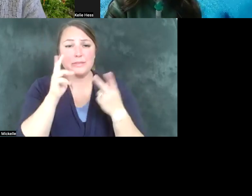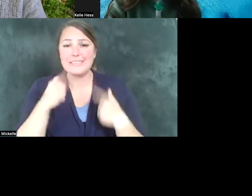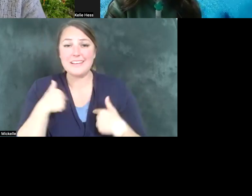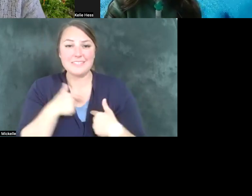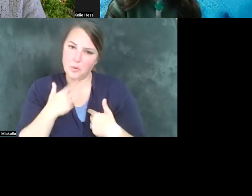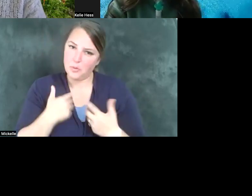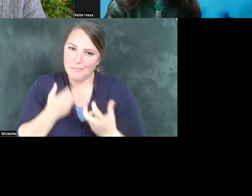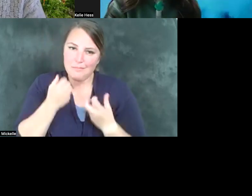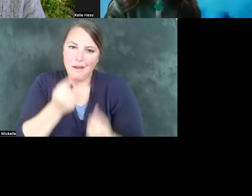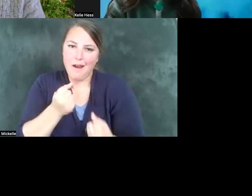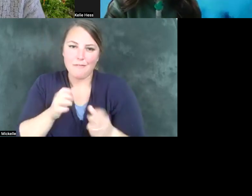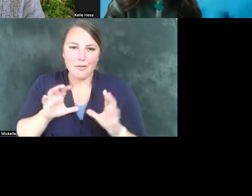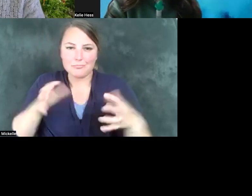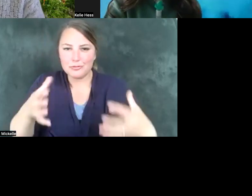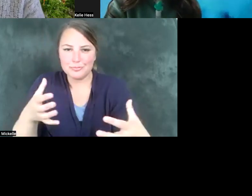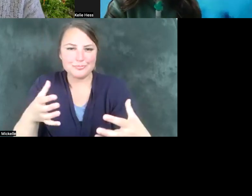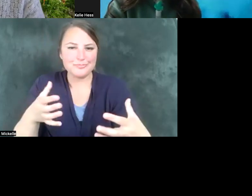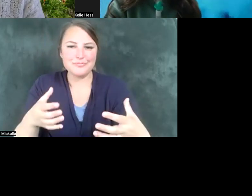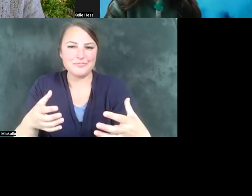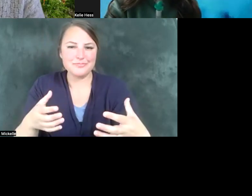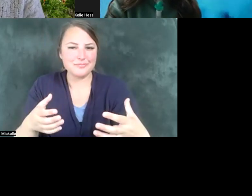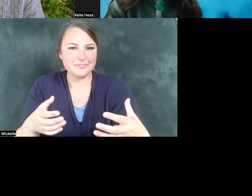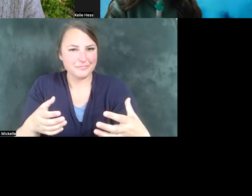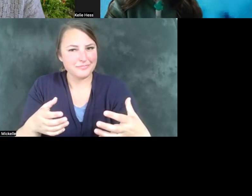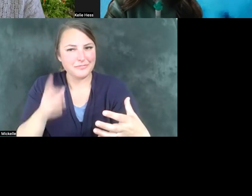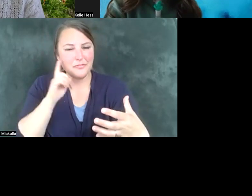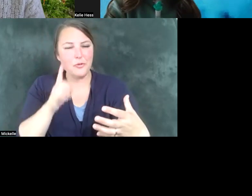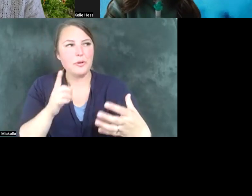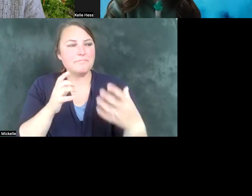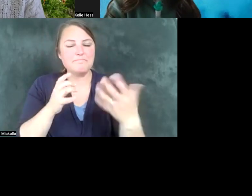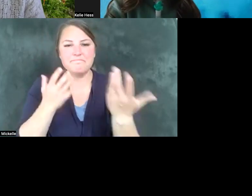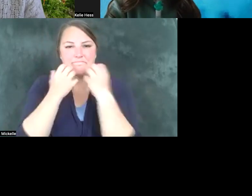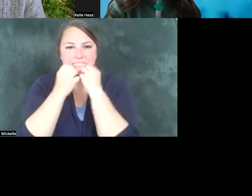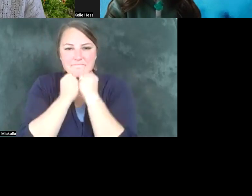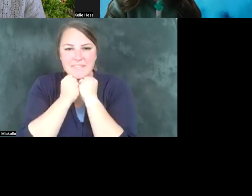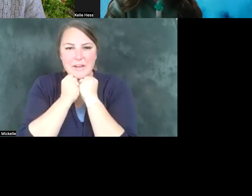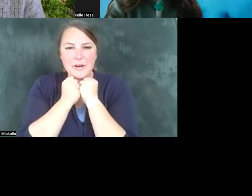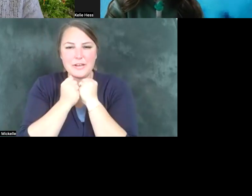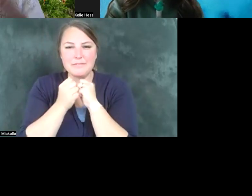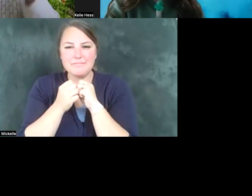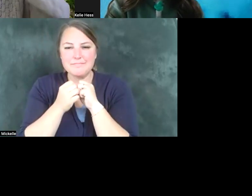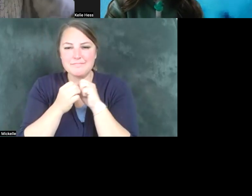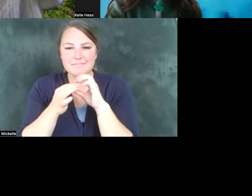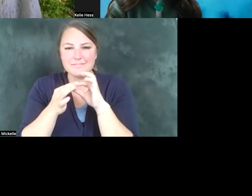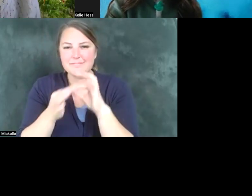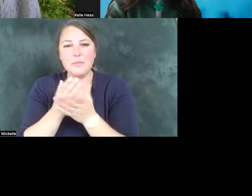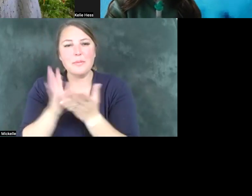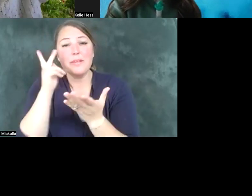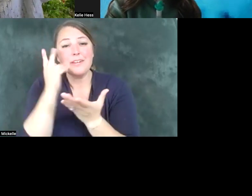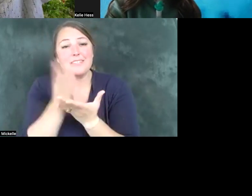it comes to caring about political ideas and so we just really appreciate you